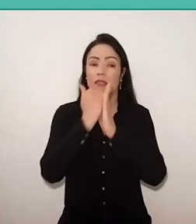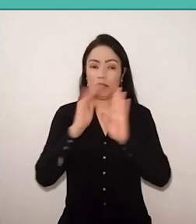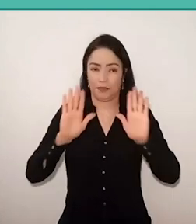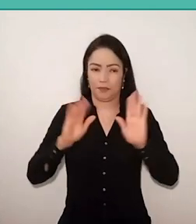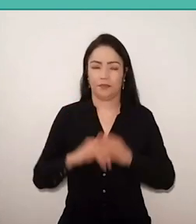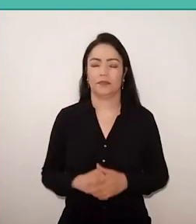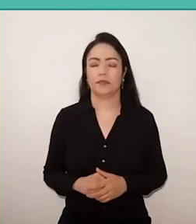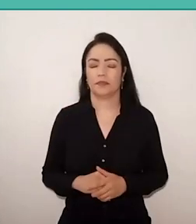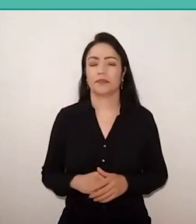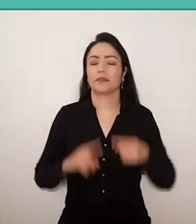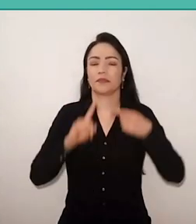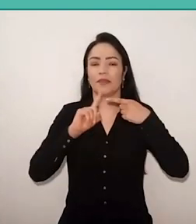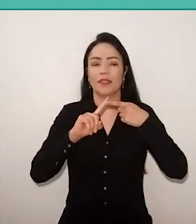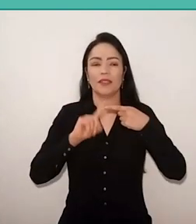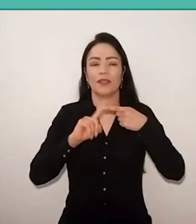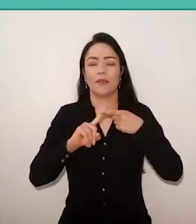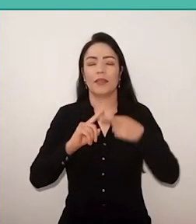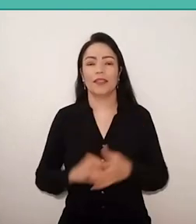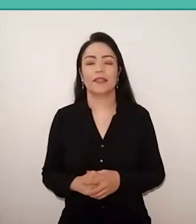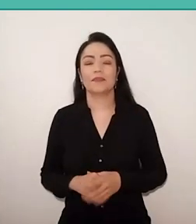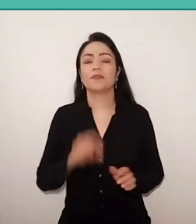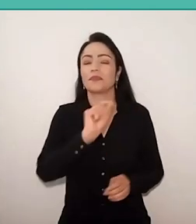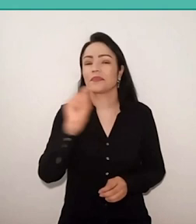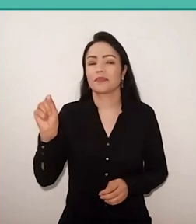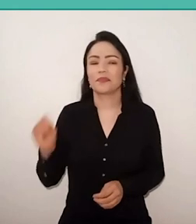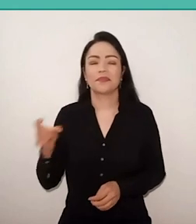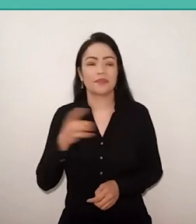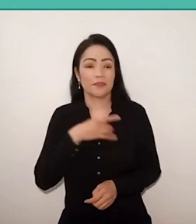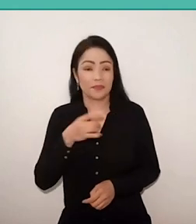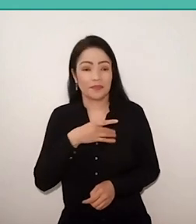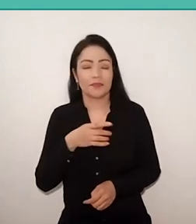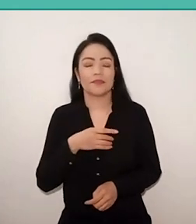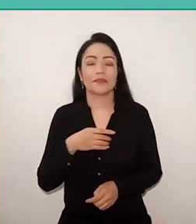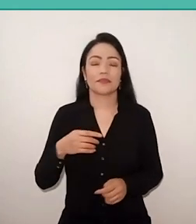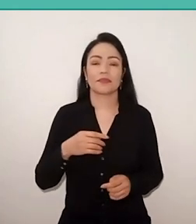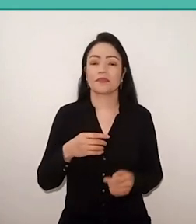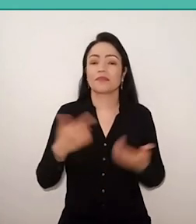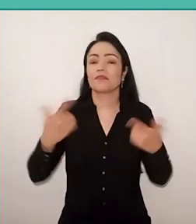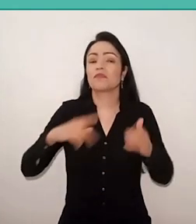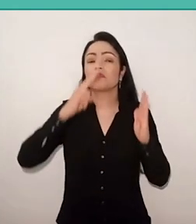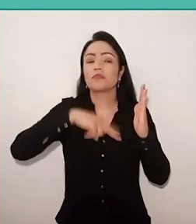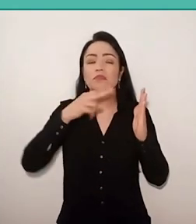First, who is afraid of Paulo Freire is because he didn't read the work, because he doesn't want destroy the oppressor,